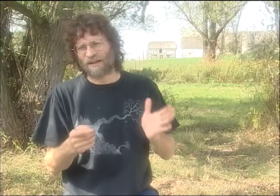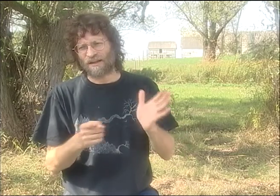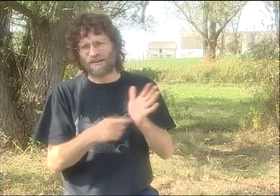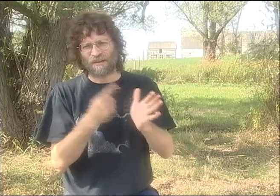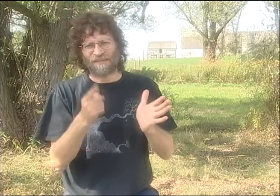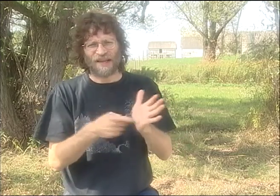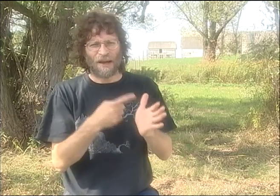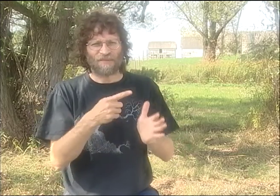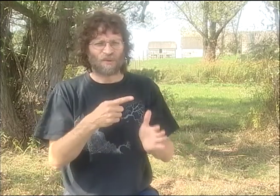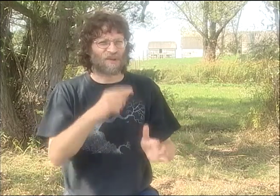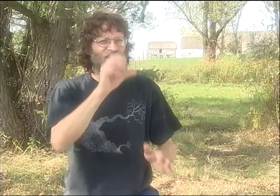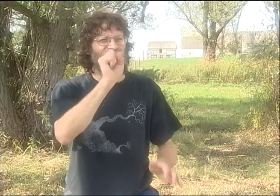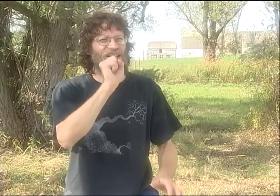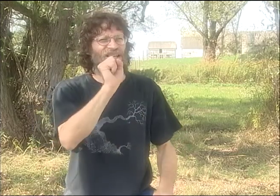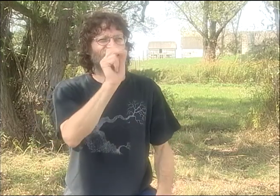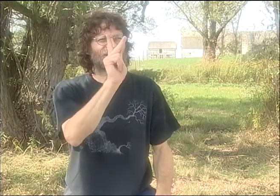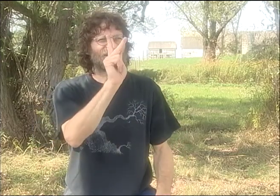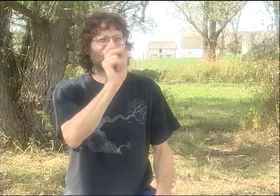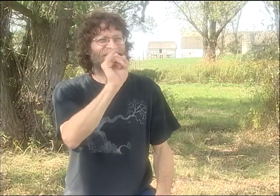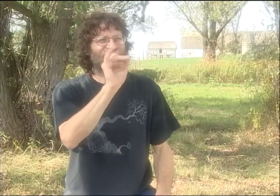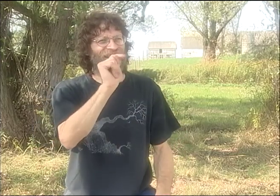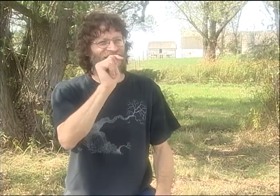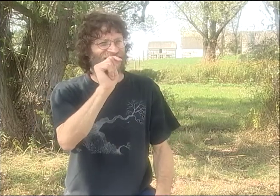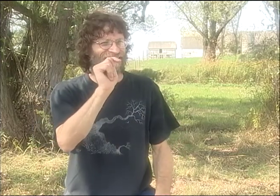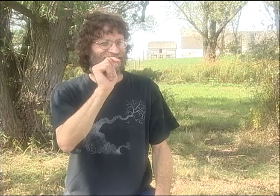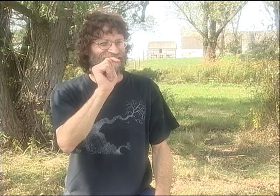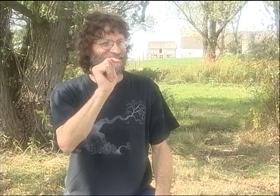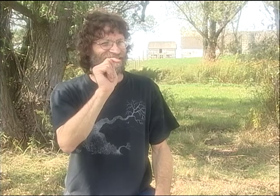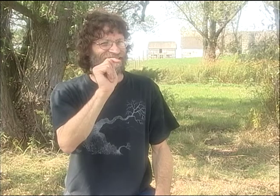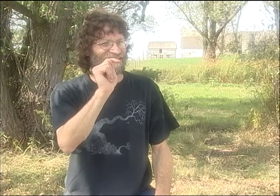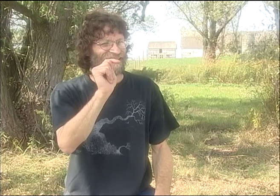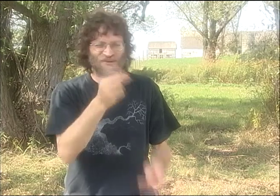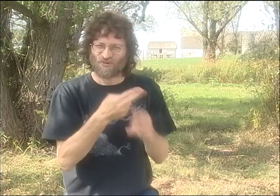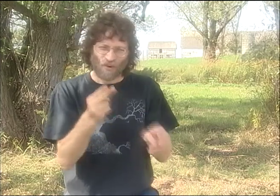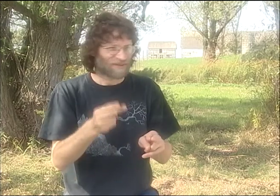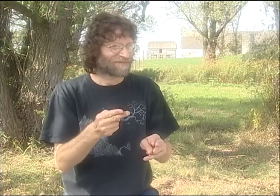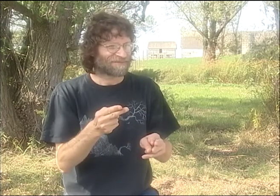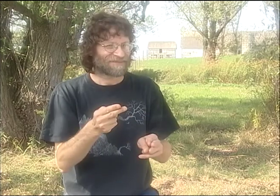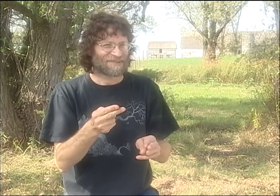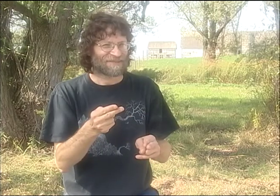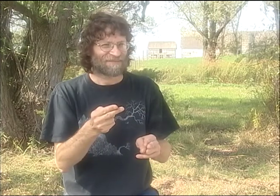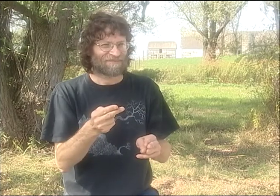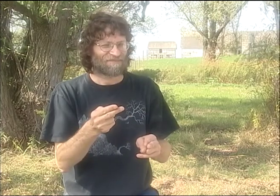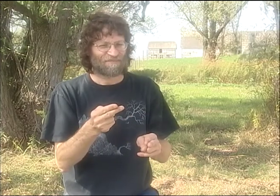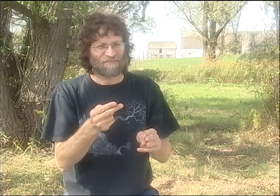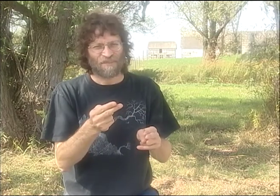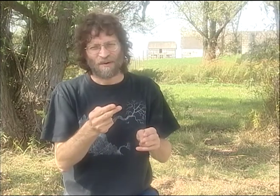SOMETIMES IT WAS STORIES, SOMETIMES SKITS,